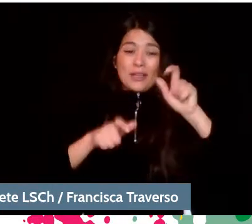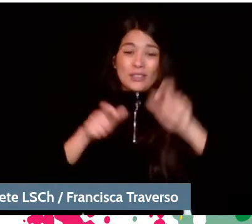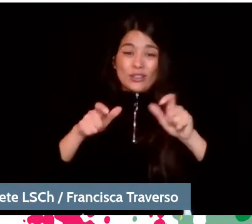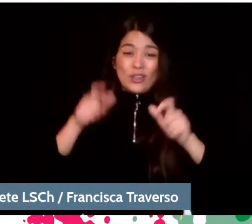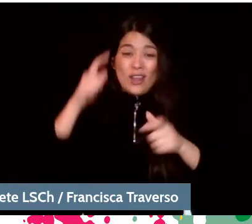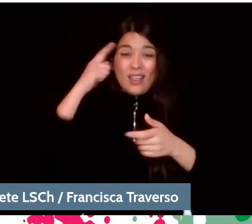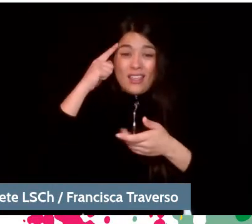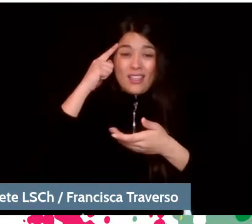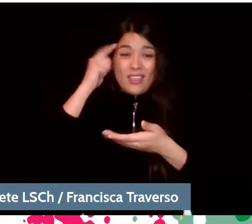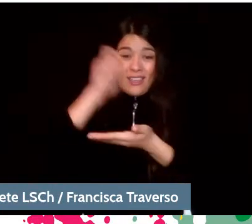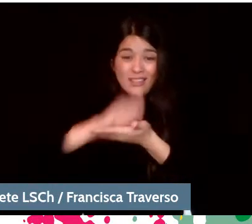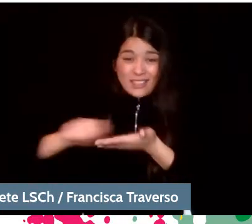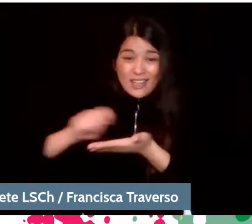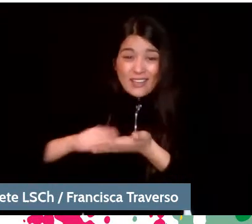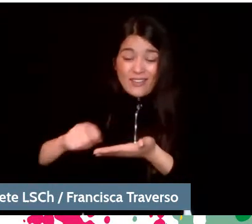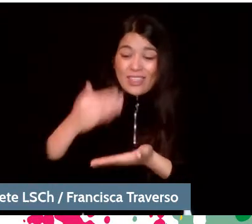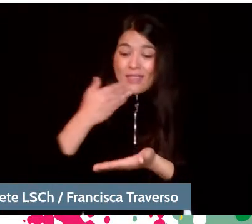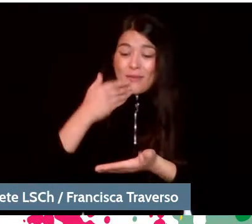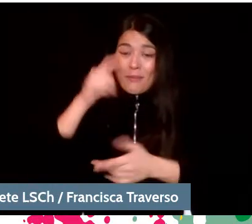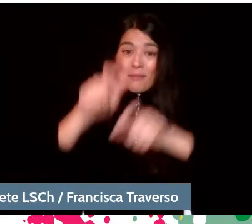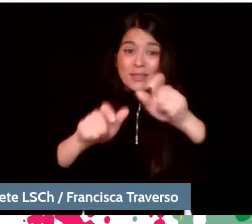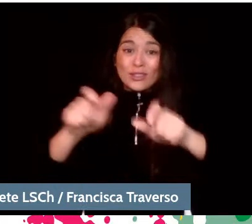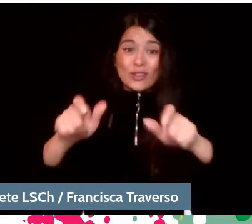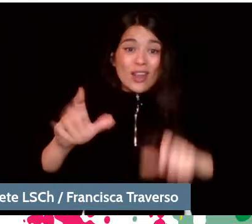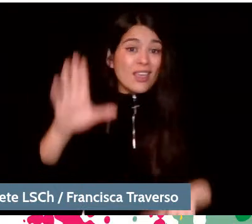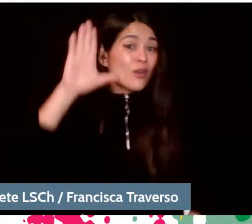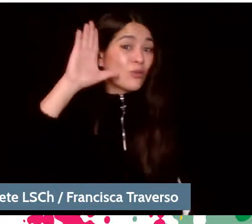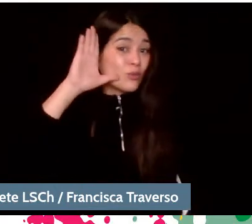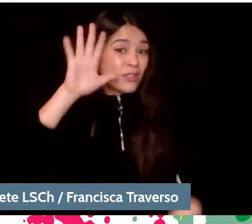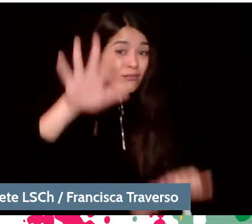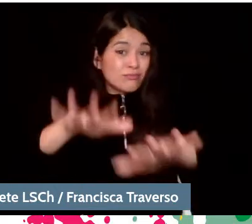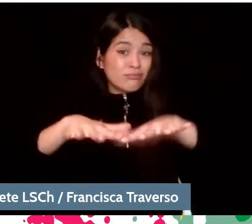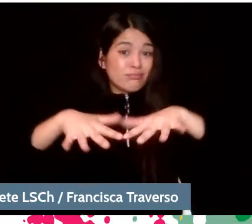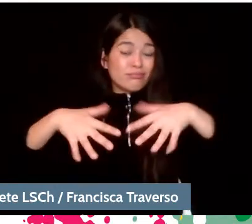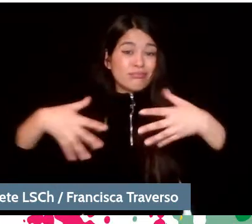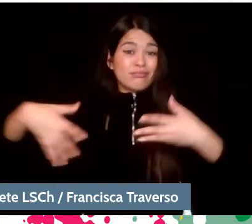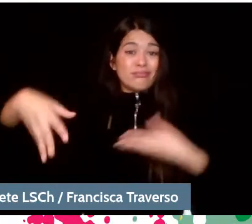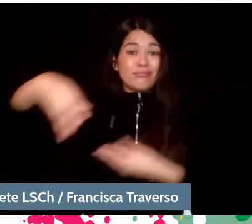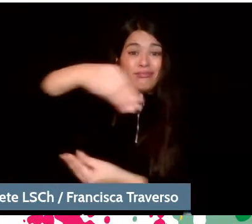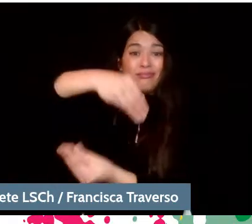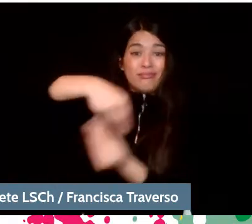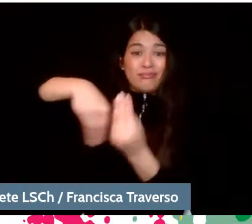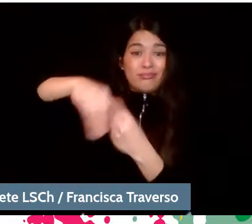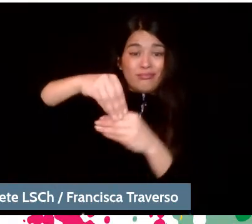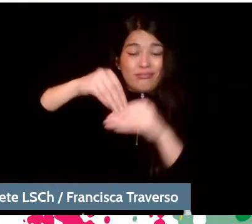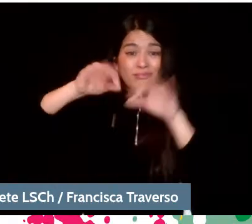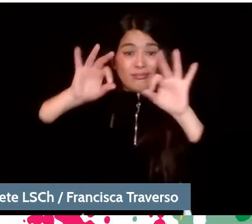materializes so extraordinarily well in the means used.